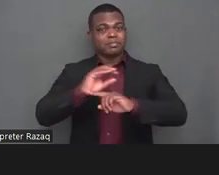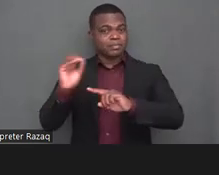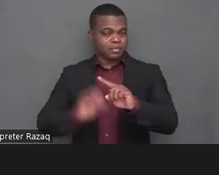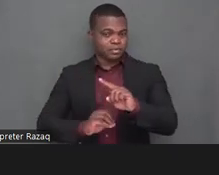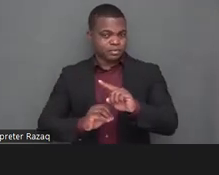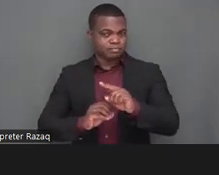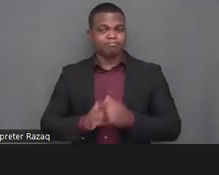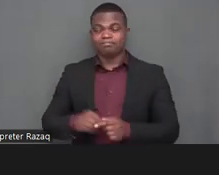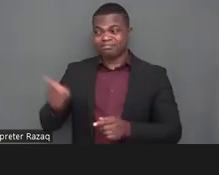because of the